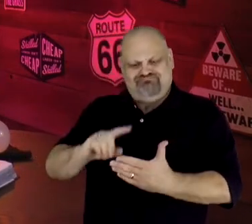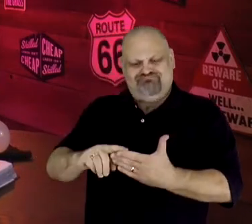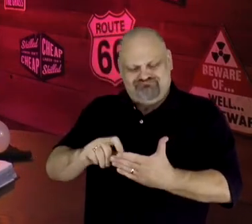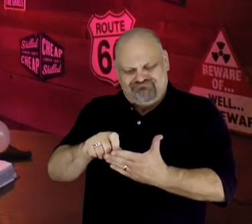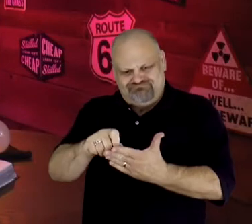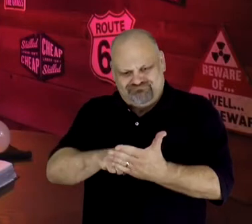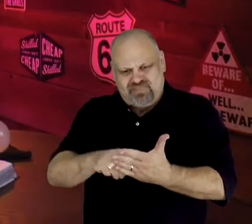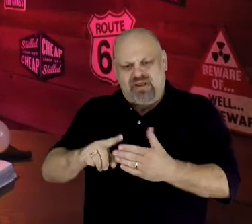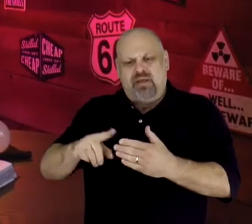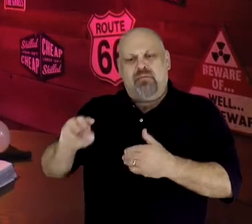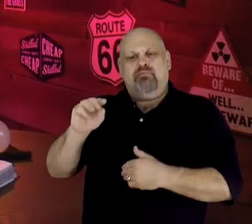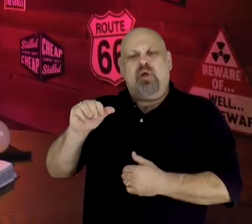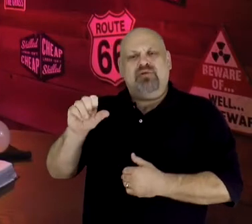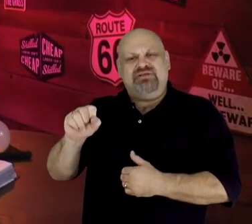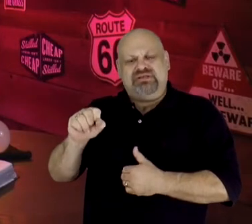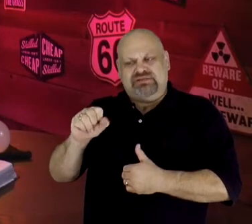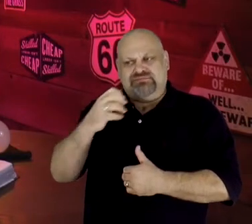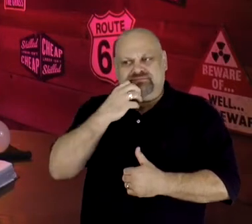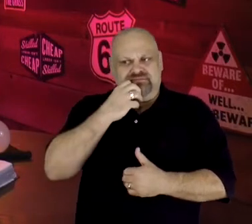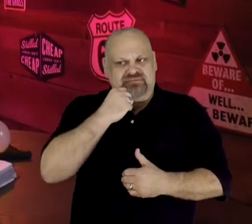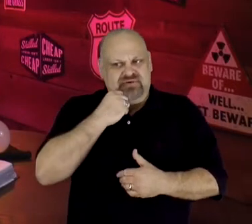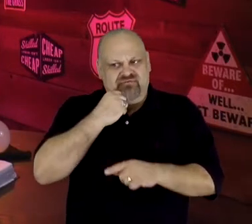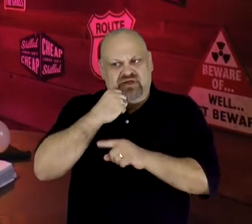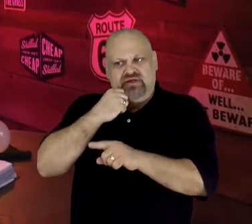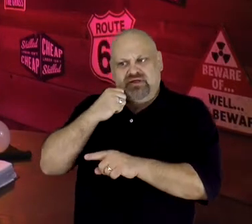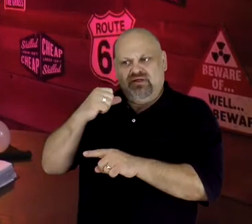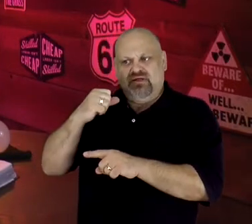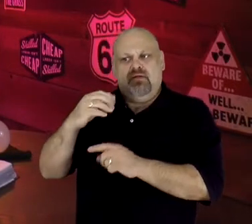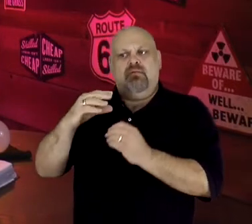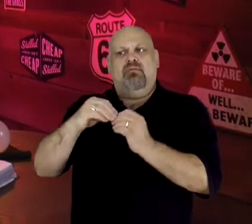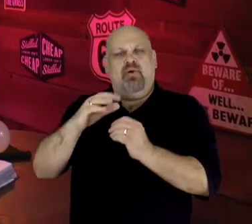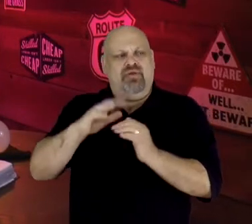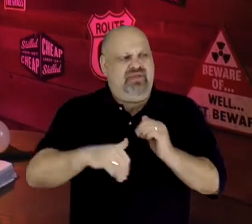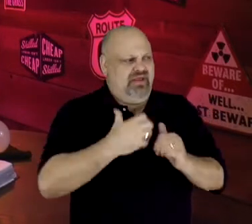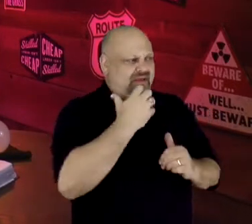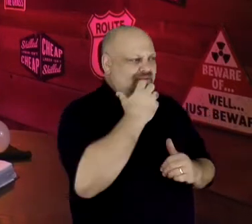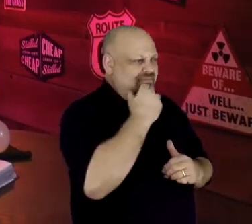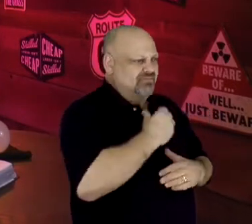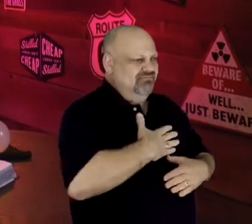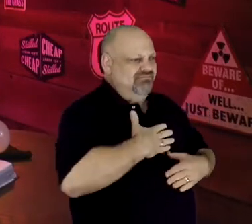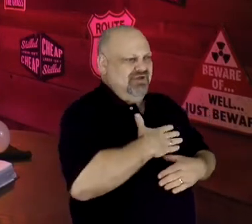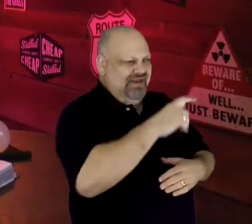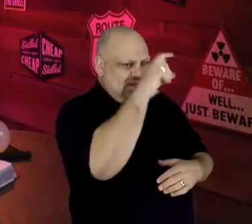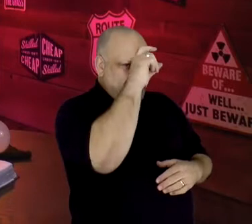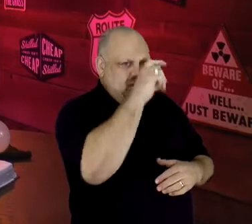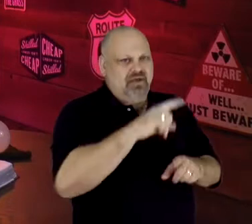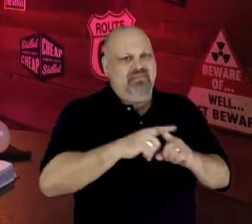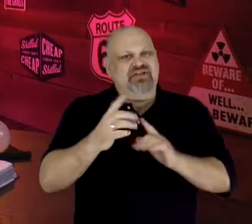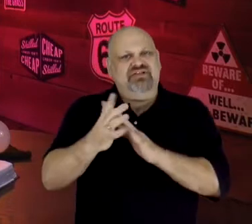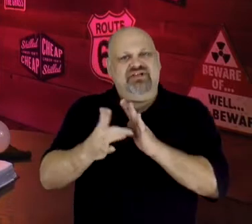than the treasures of Egypt." But, Jesus Christ wouldn't be born for another 13 to 14 hundred years.